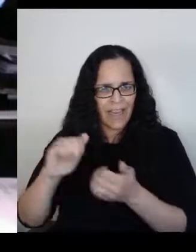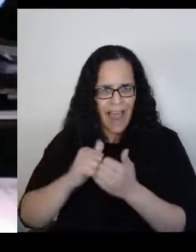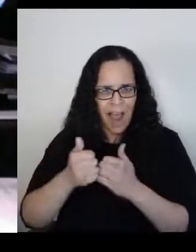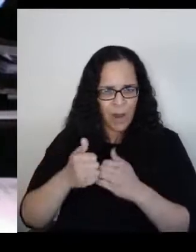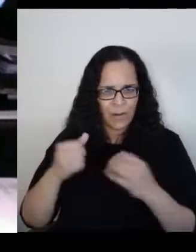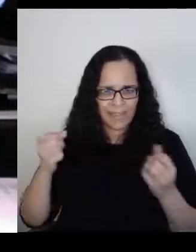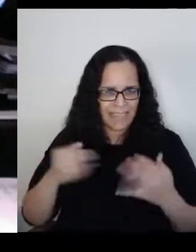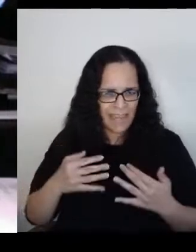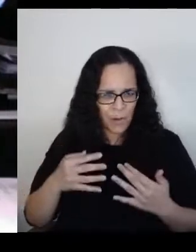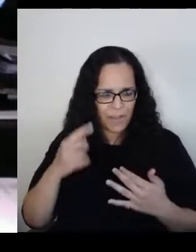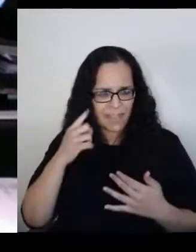And the,